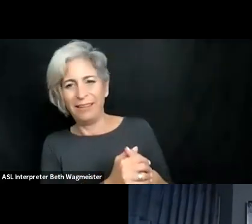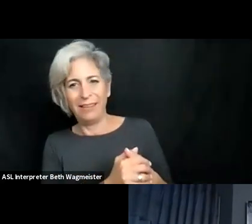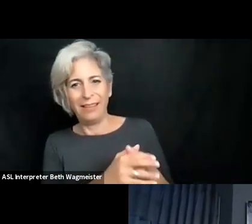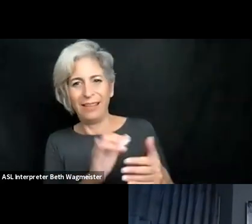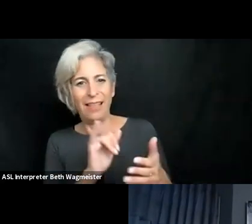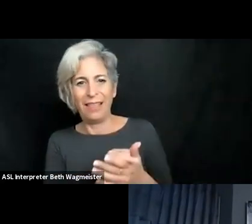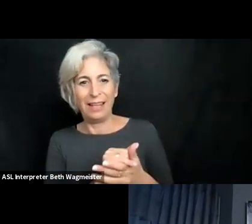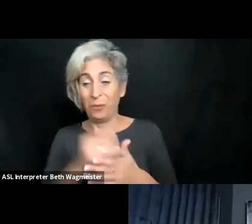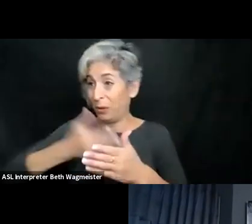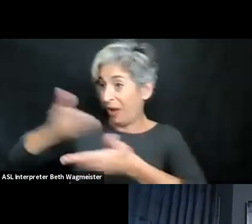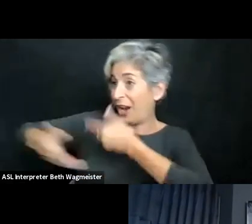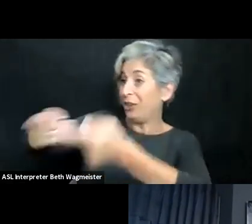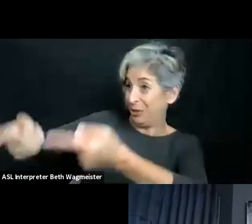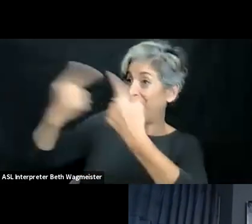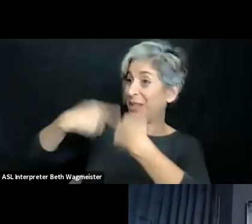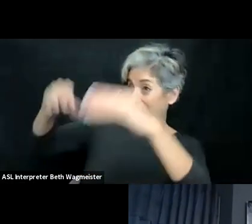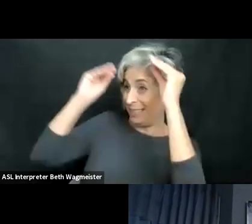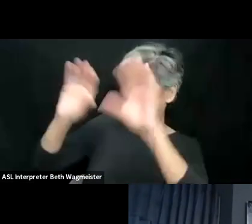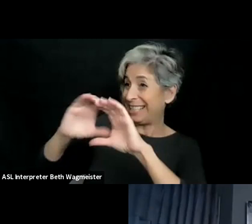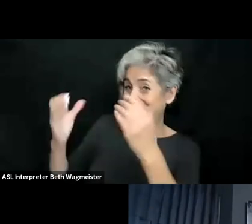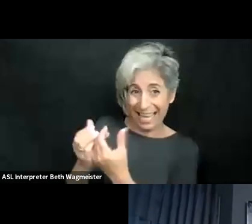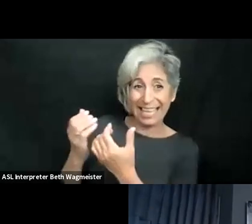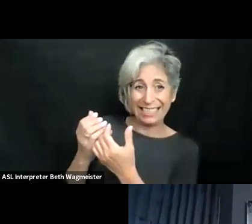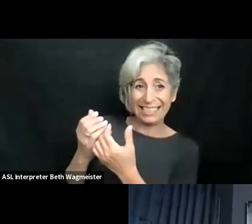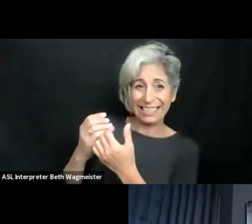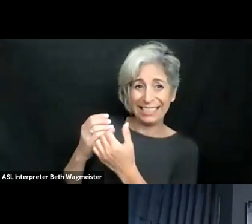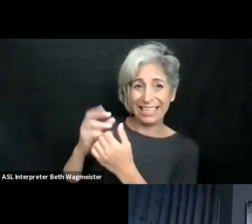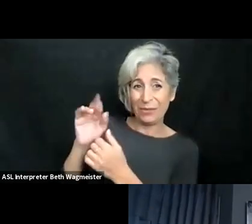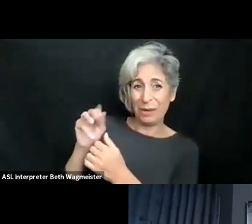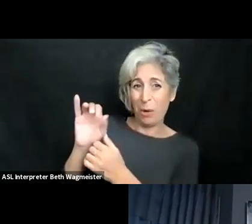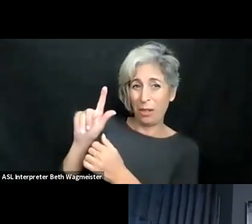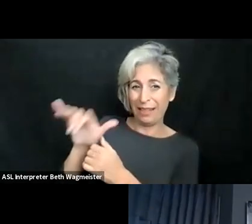feel envy for what you're saying.